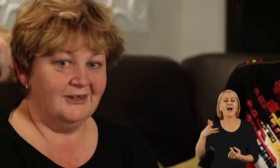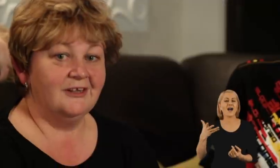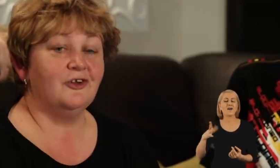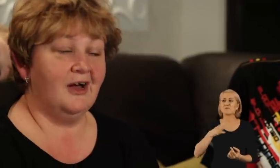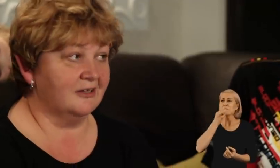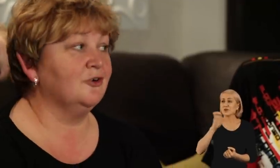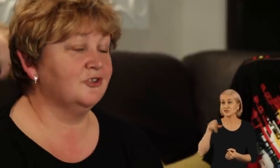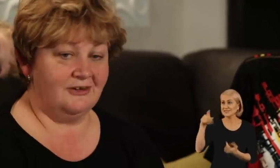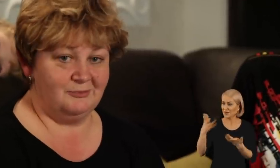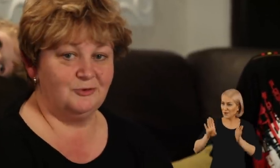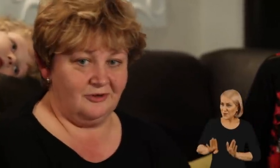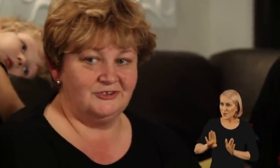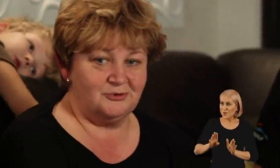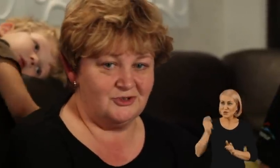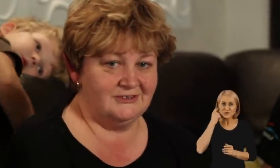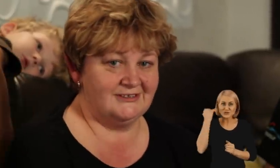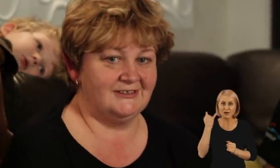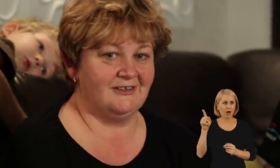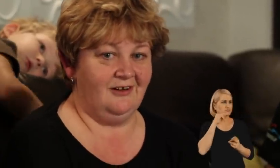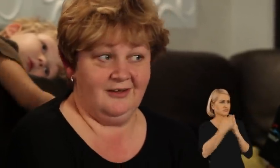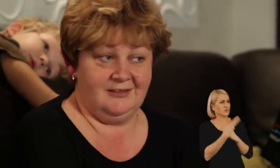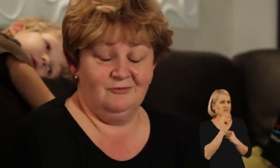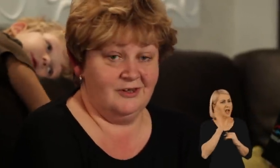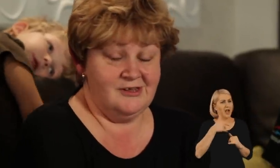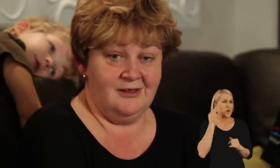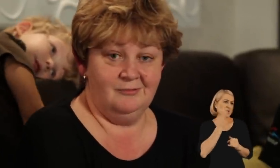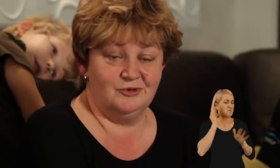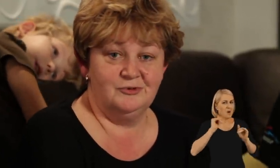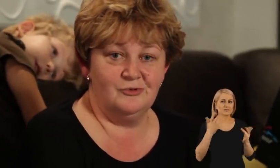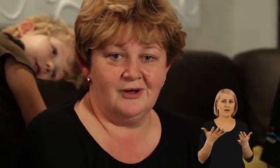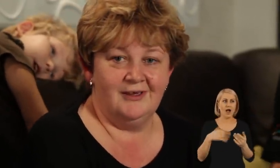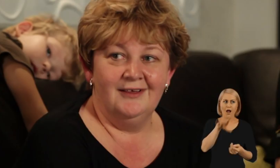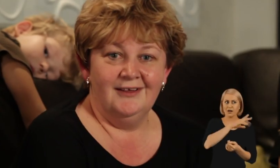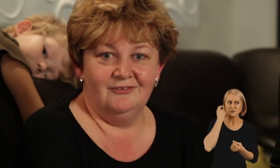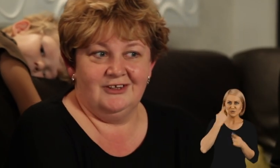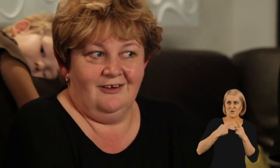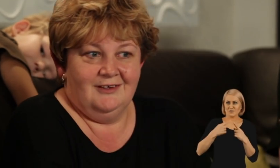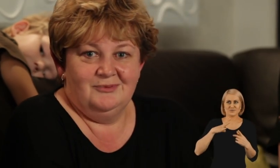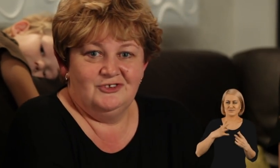that they were sure that she would like to have a hearing child and Agata answered: No, the child might be deaf as well. People were very confused,